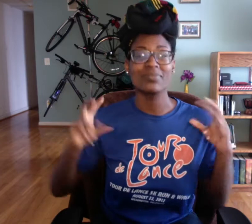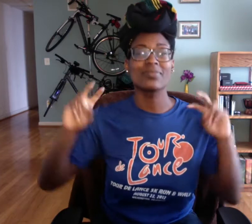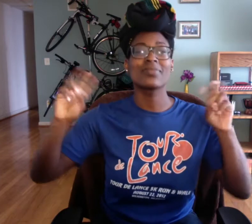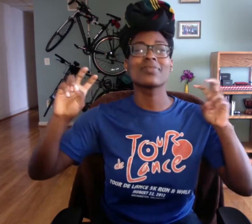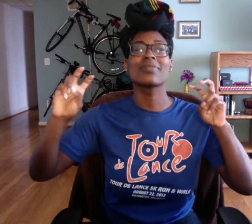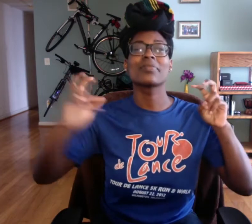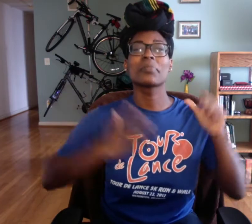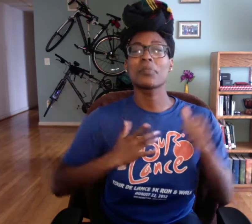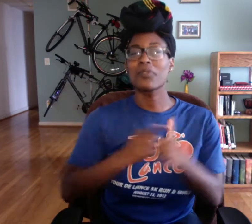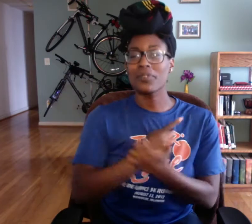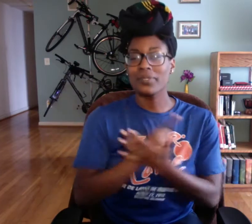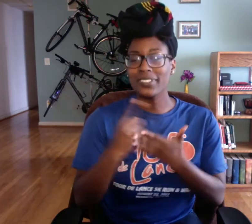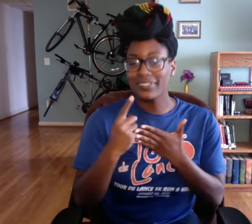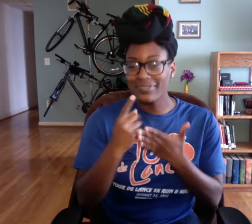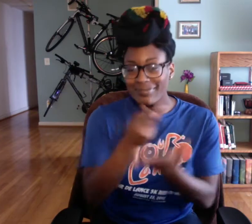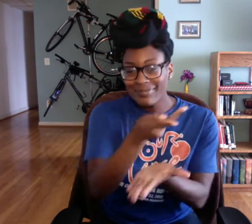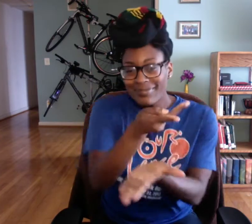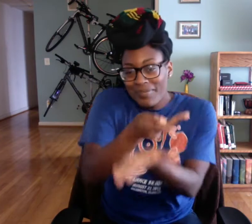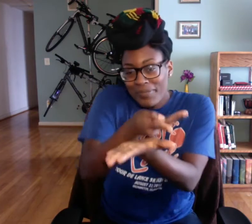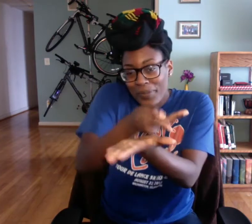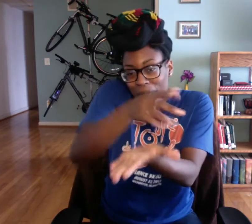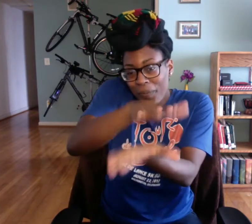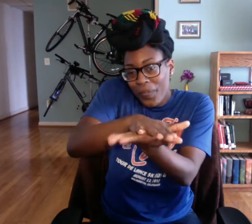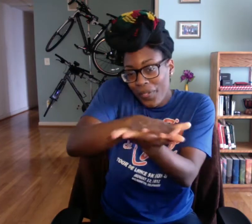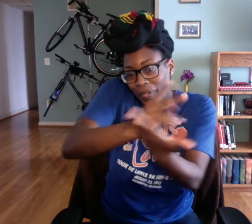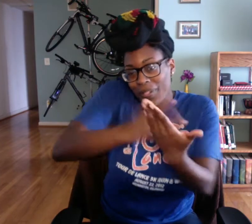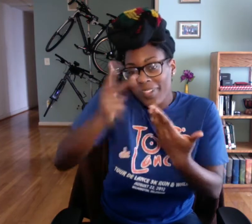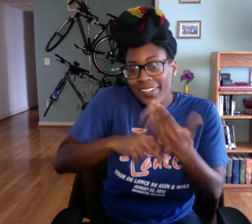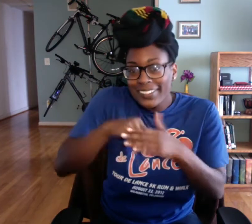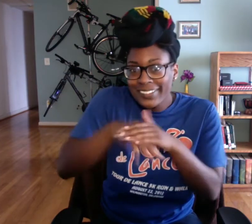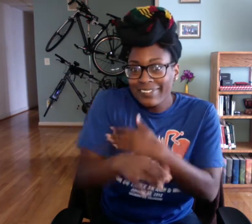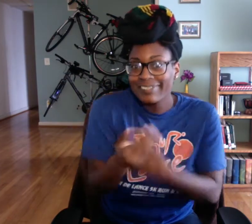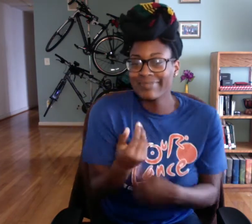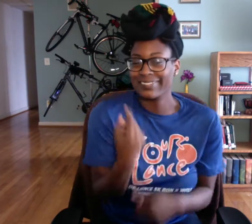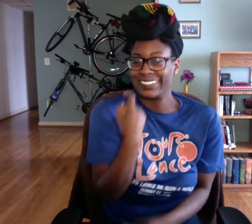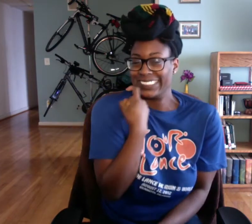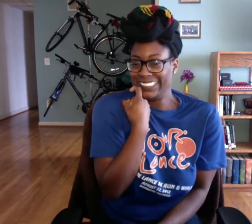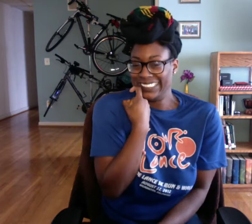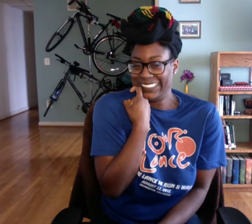Talk about my first week in grad school.